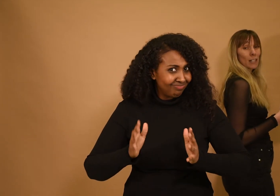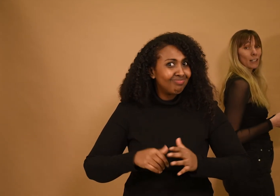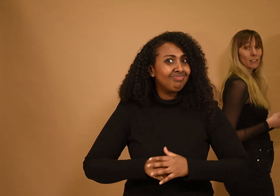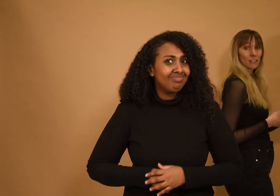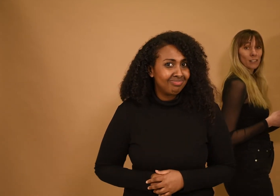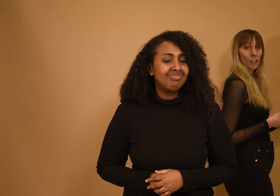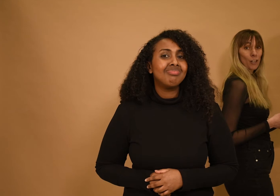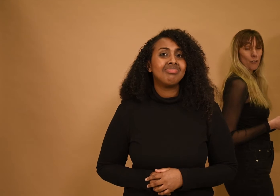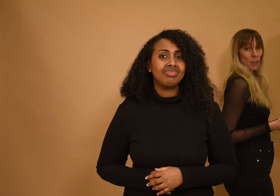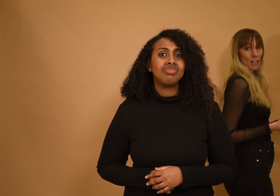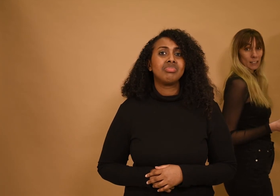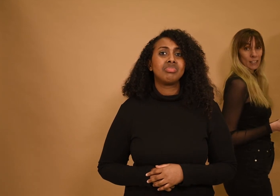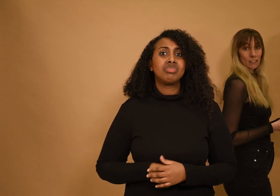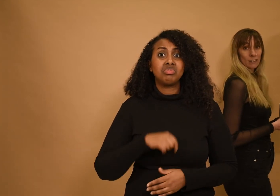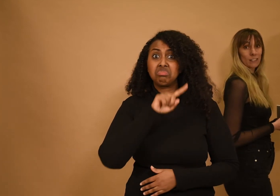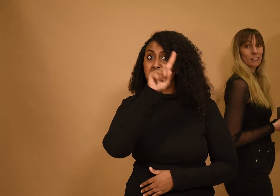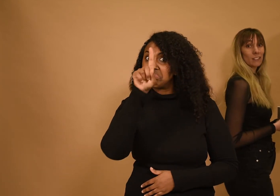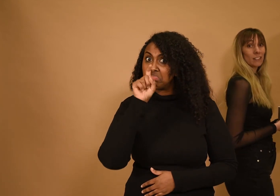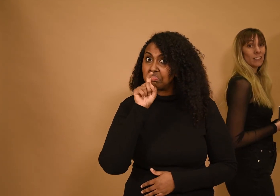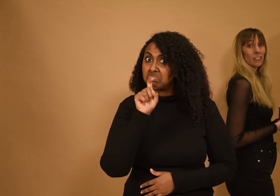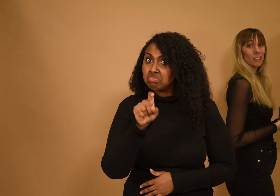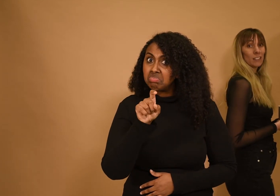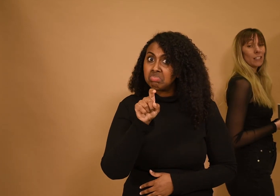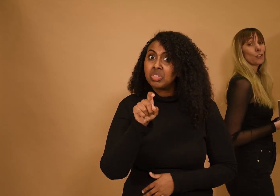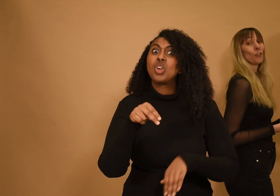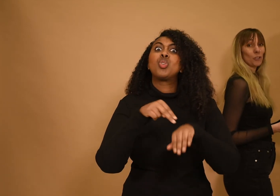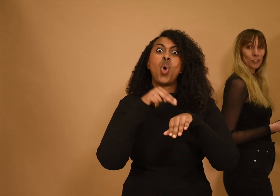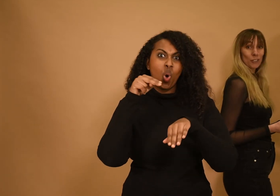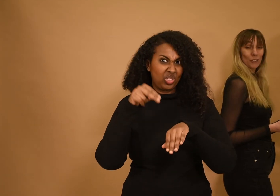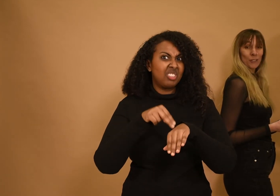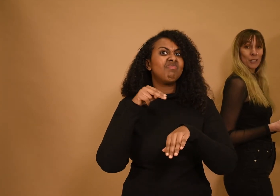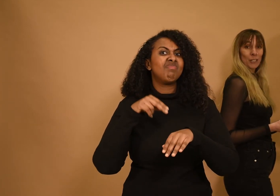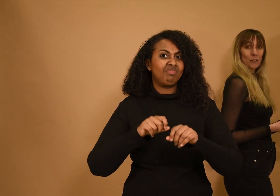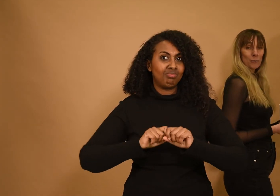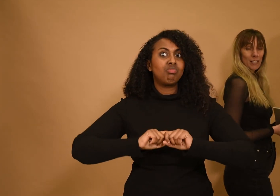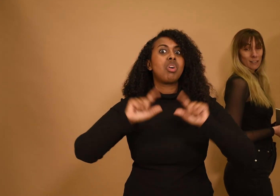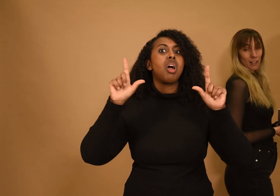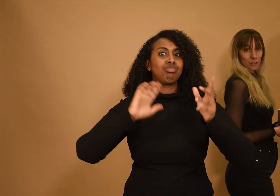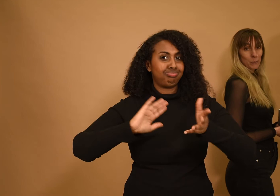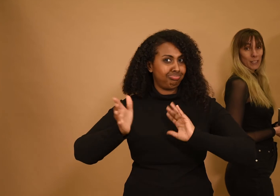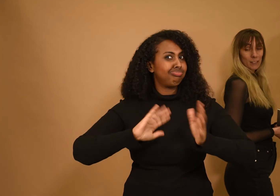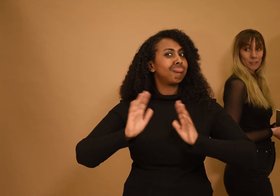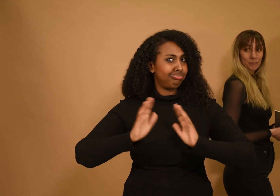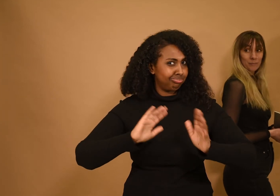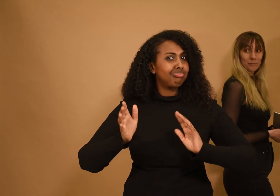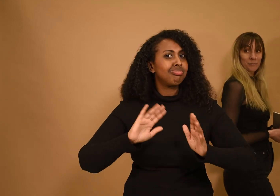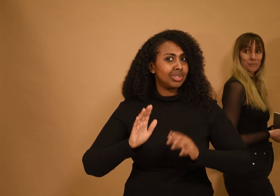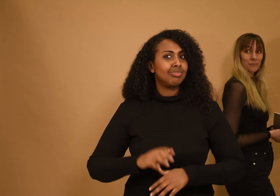only a question mark is required to speak this language May I hide somewhere? If I join in on this children's game, will they look for me?